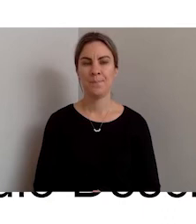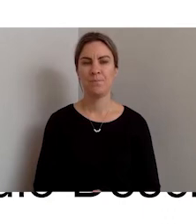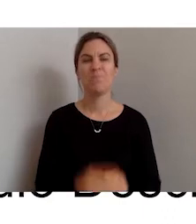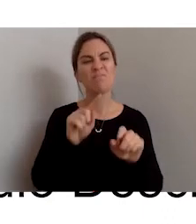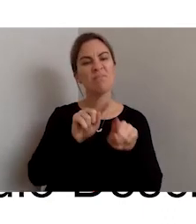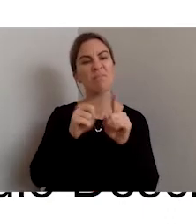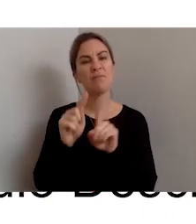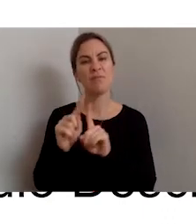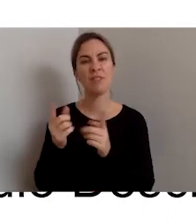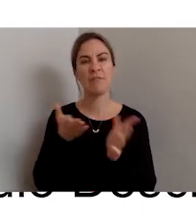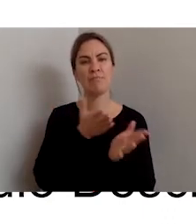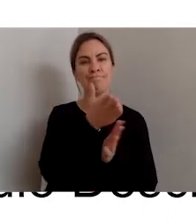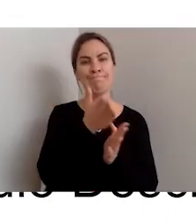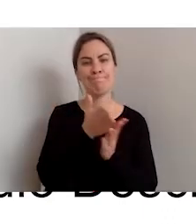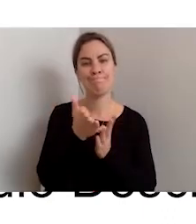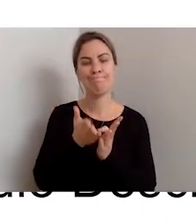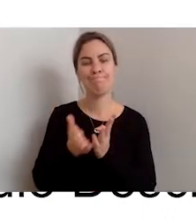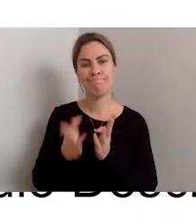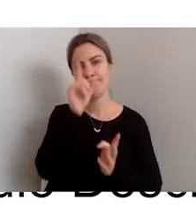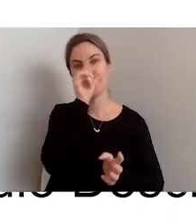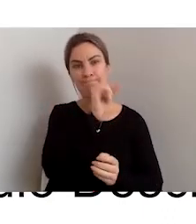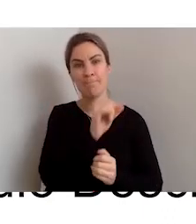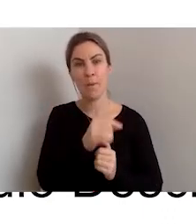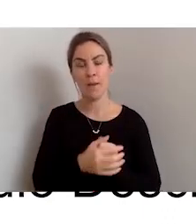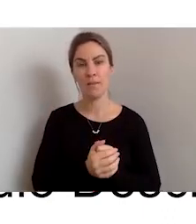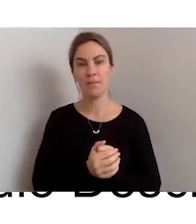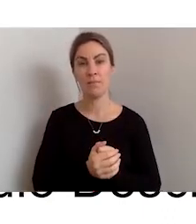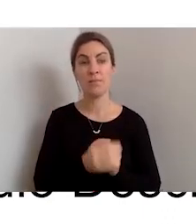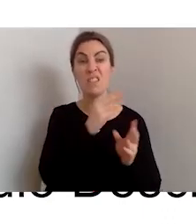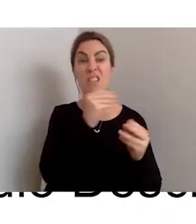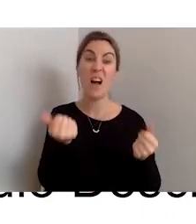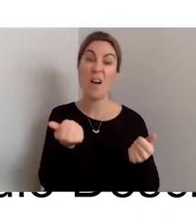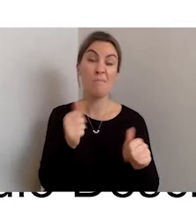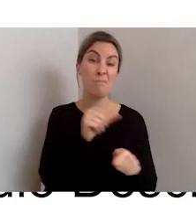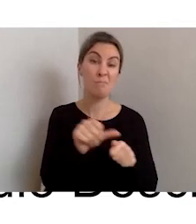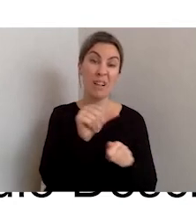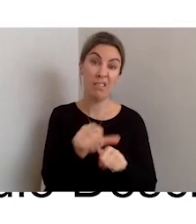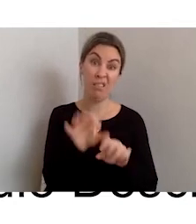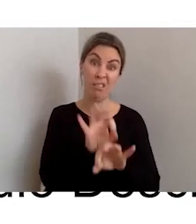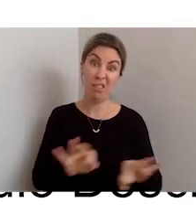can use. Some, obviously, are better than nothing in some aspects. Some